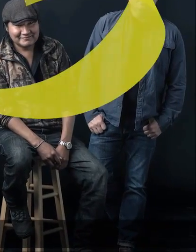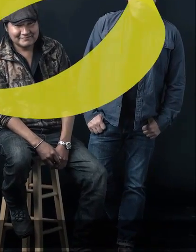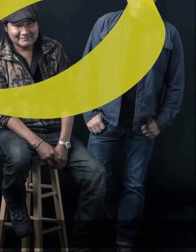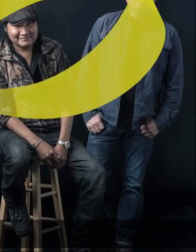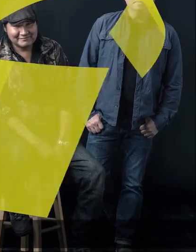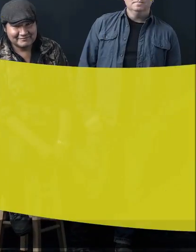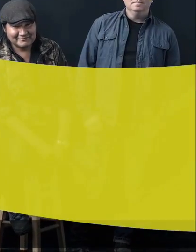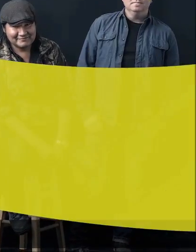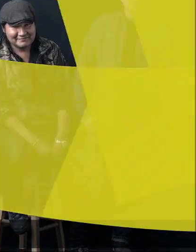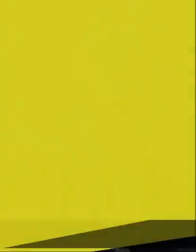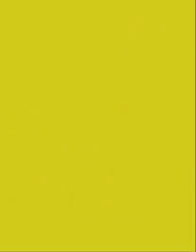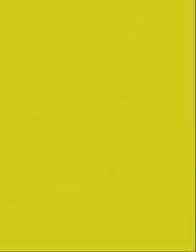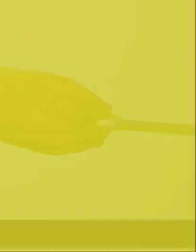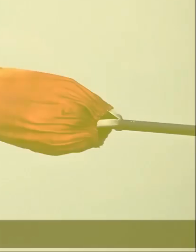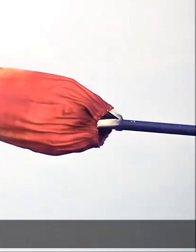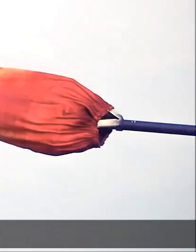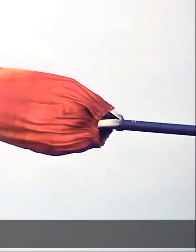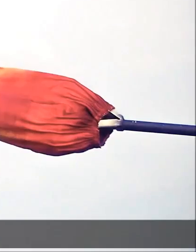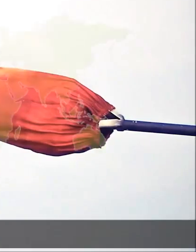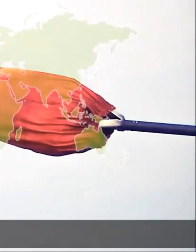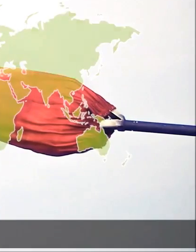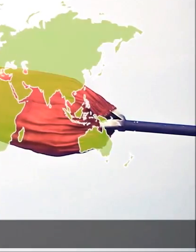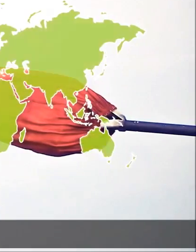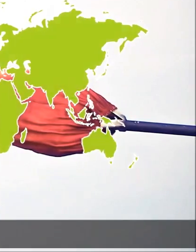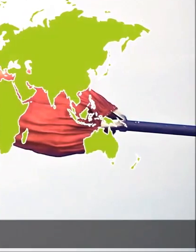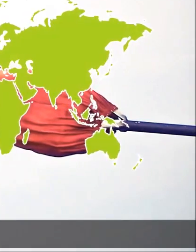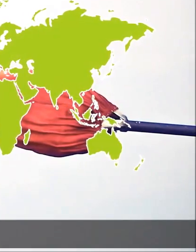Finally, we intend to expand the impact of homegrown art